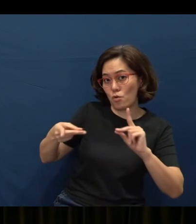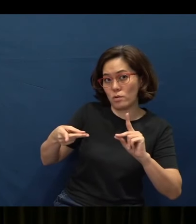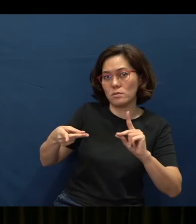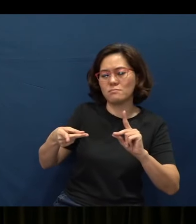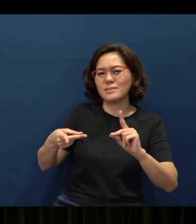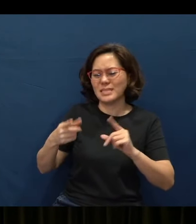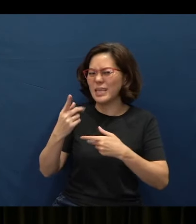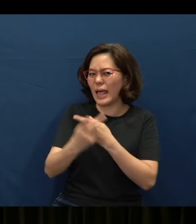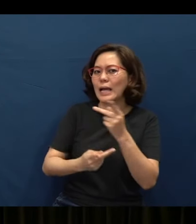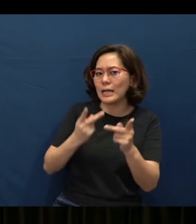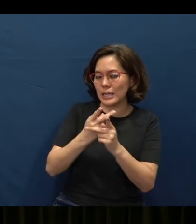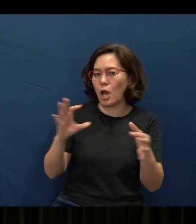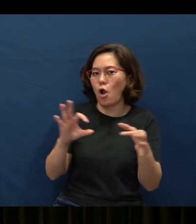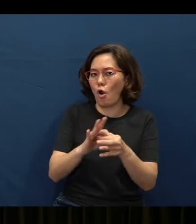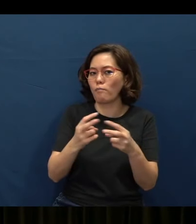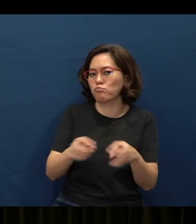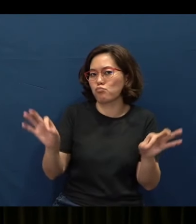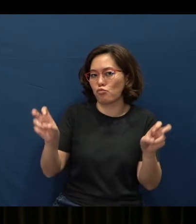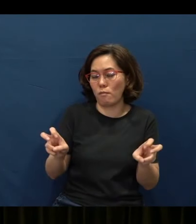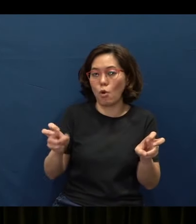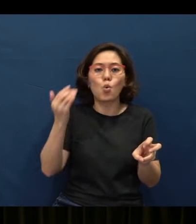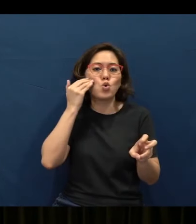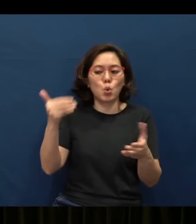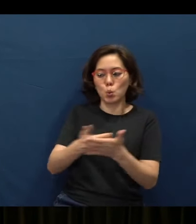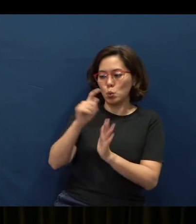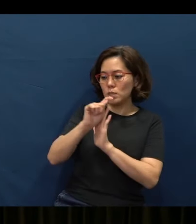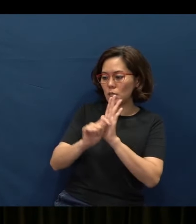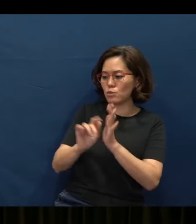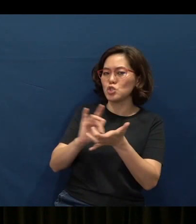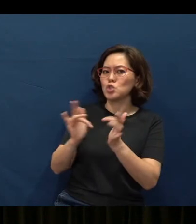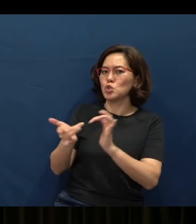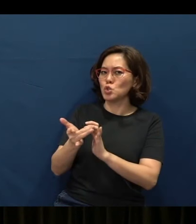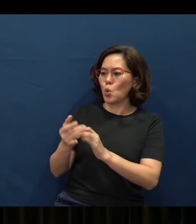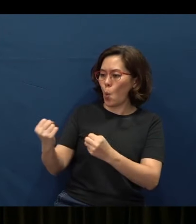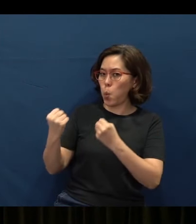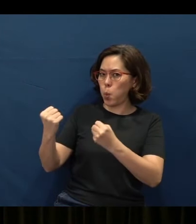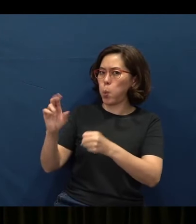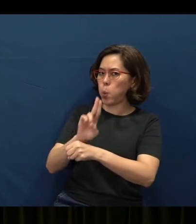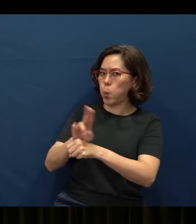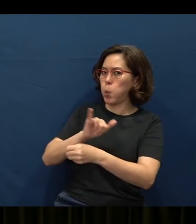And in the New Testament, we know that Jesus is the master user of parables.